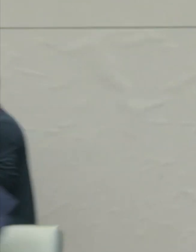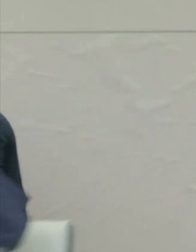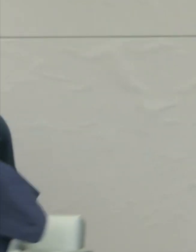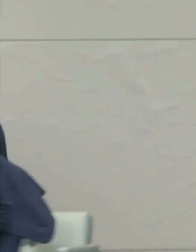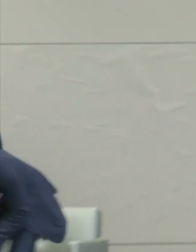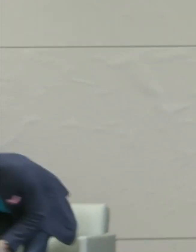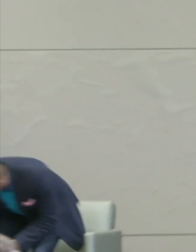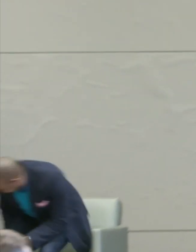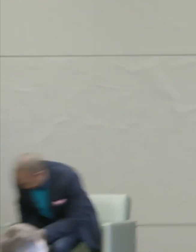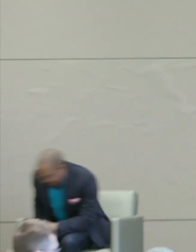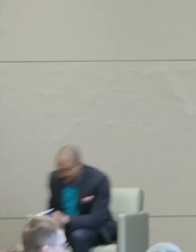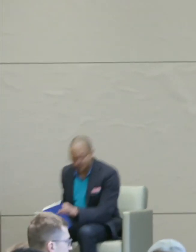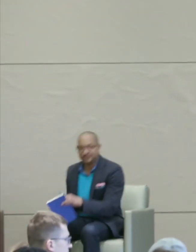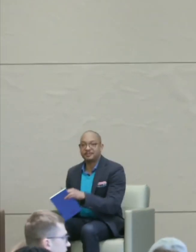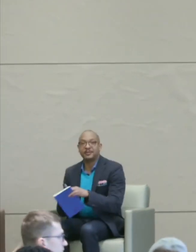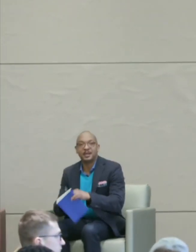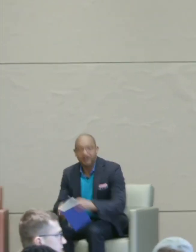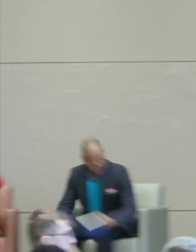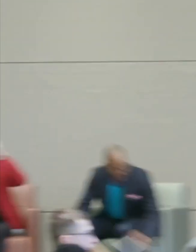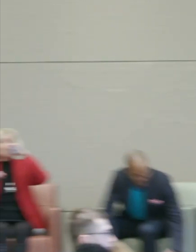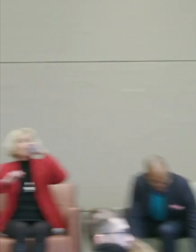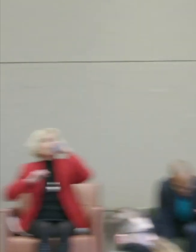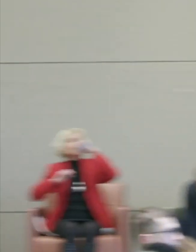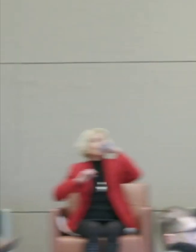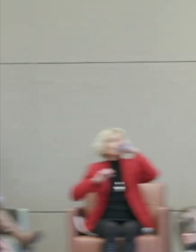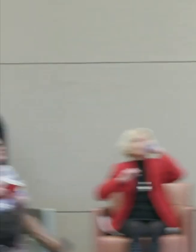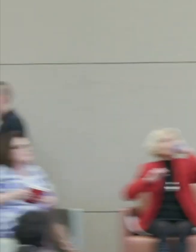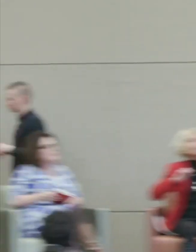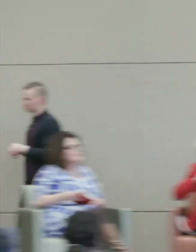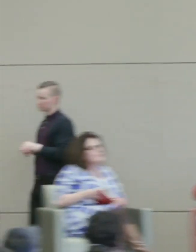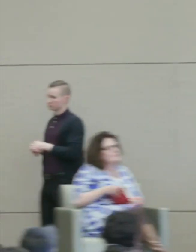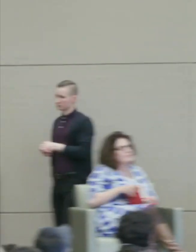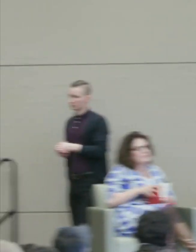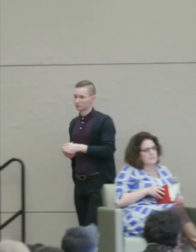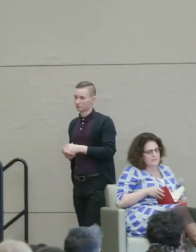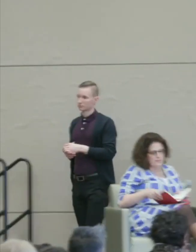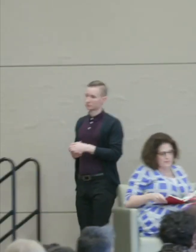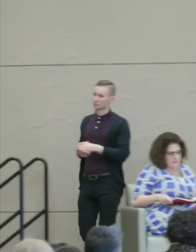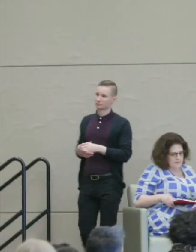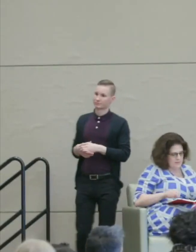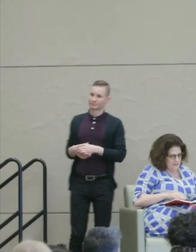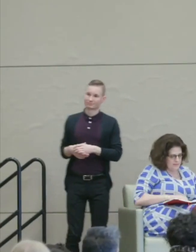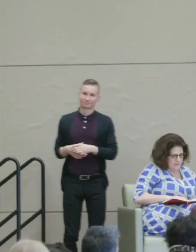Roderick Ferguson: All right.